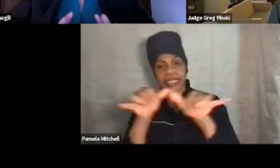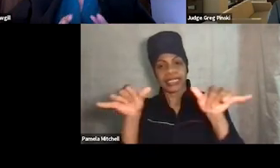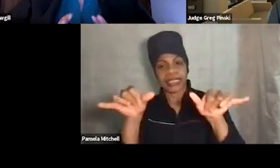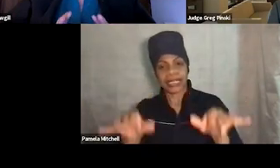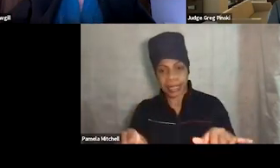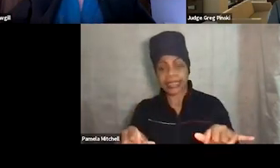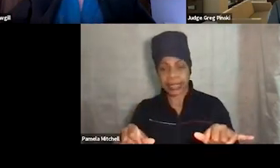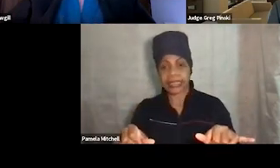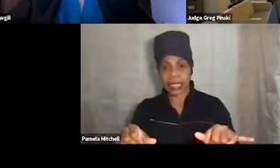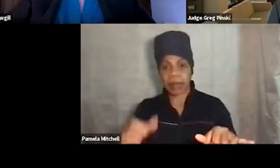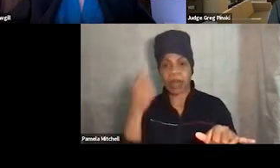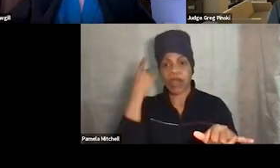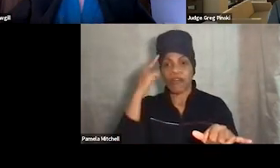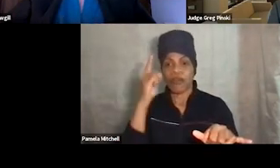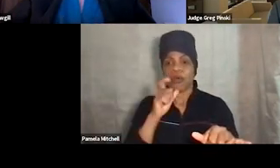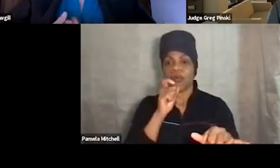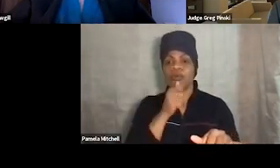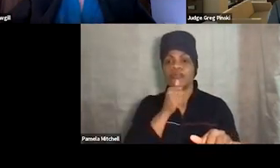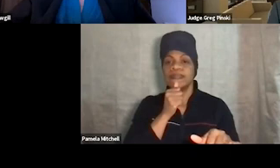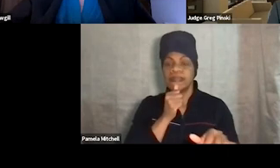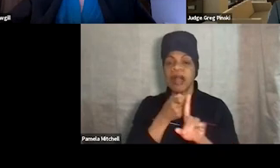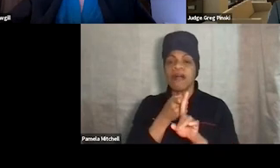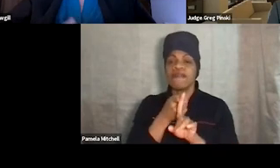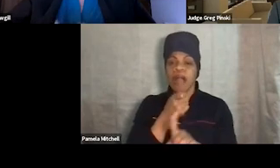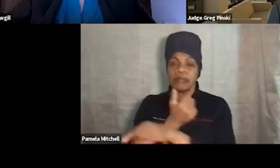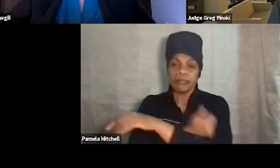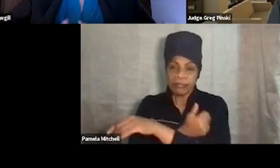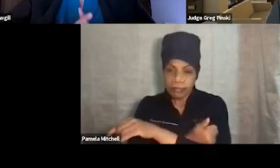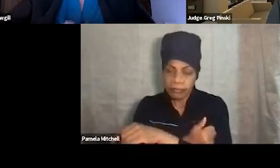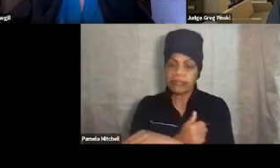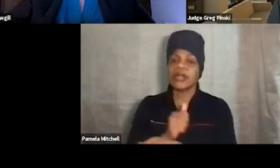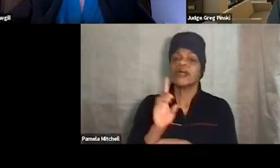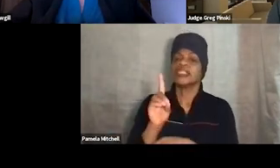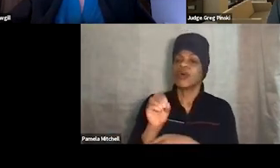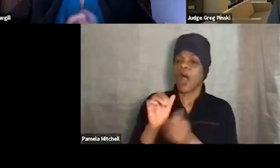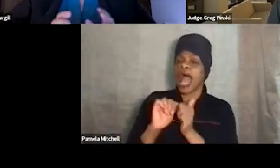and for those that are suffering from substance use disorder or mental health disorders, how we can help them and that.